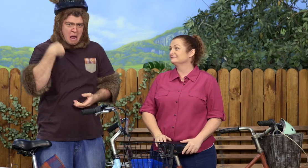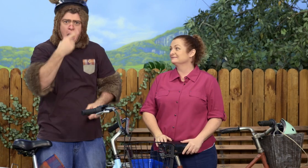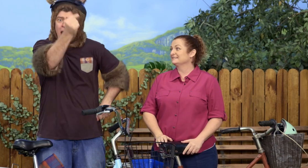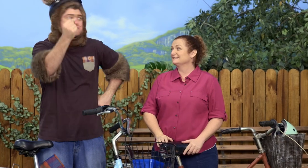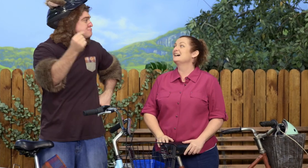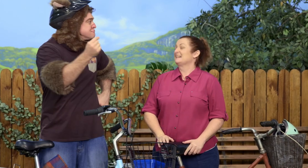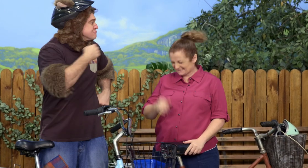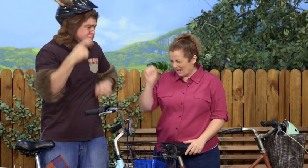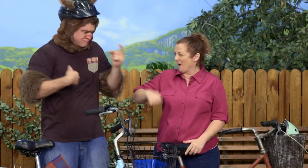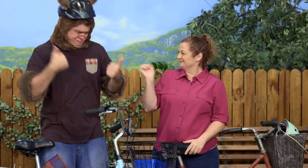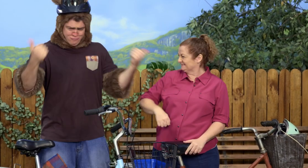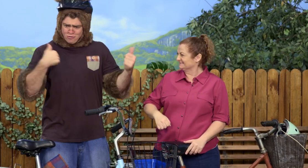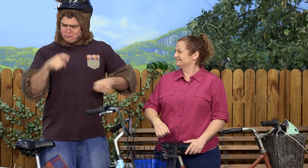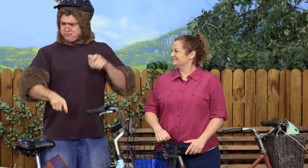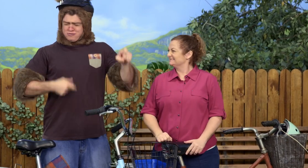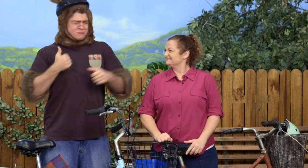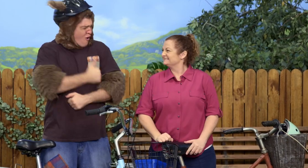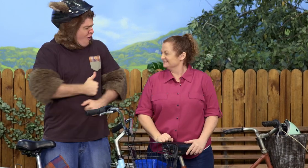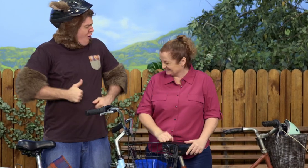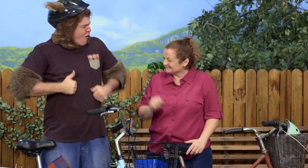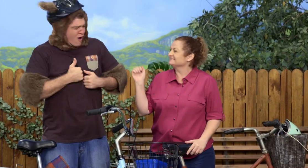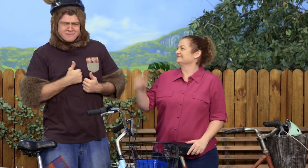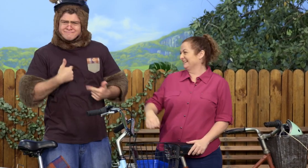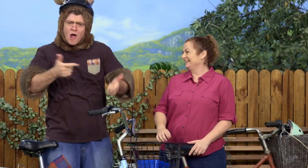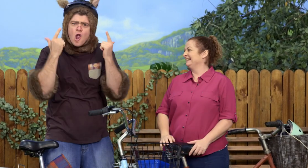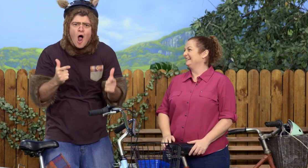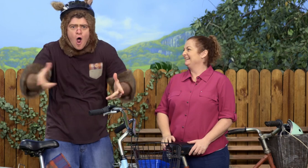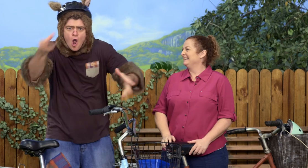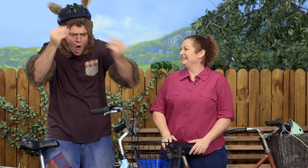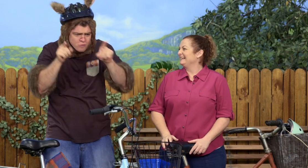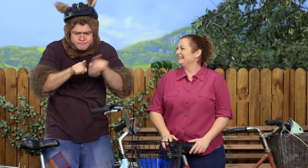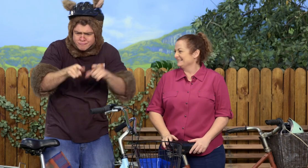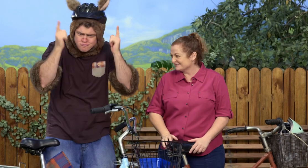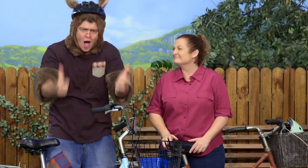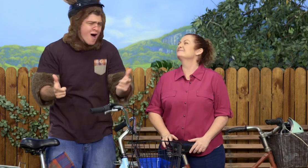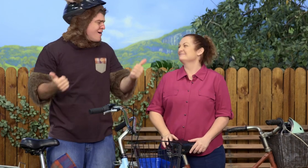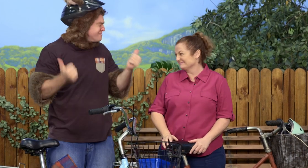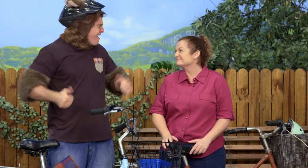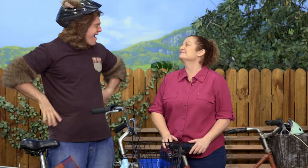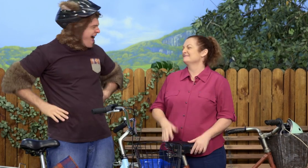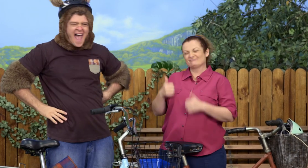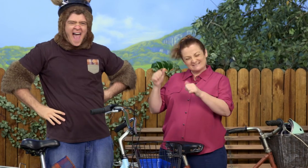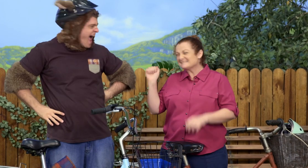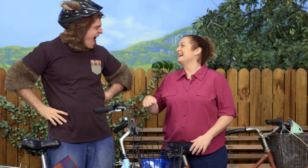And now I know how to ride a bike! I've learned so much and had such a good day today, Sally.